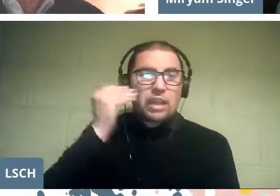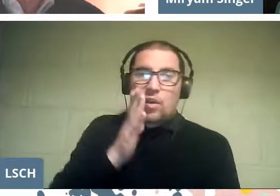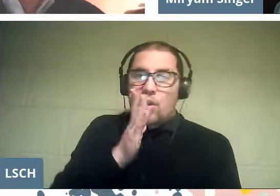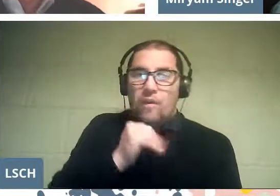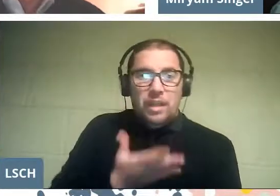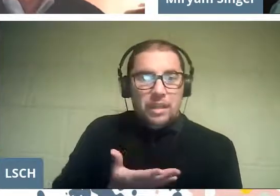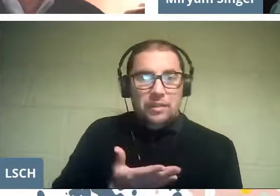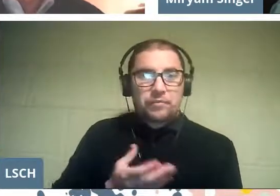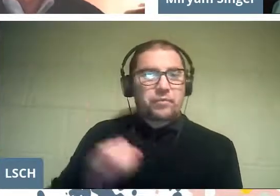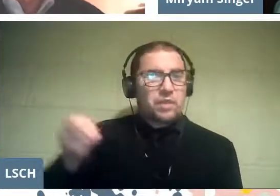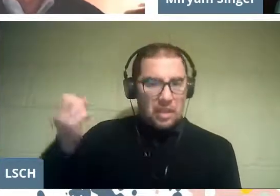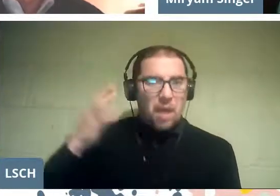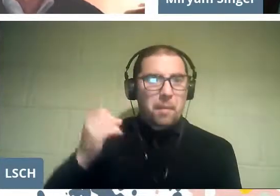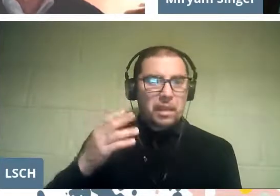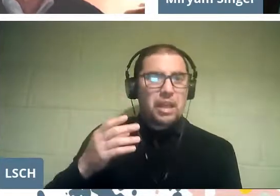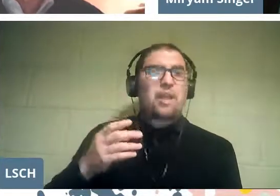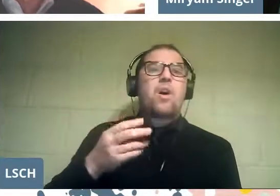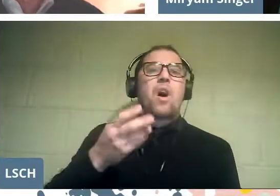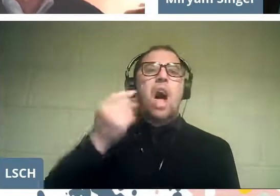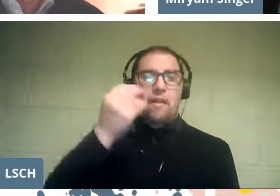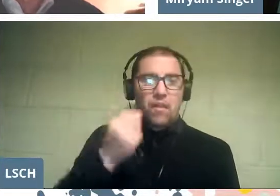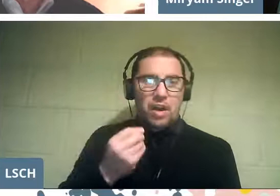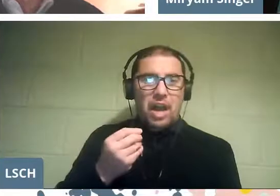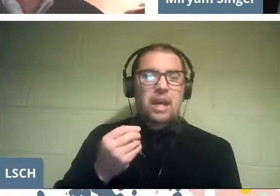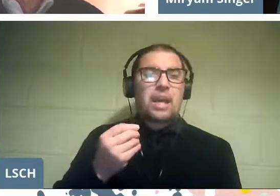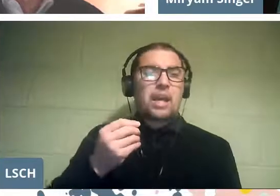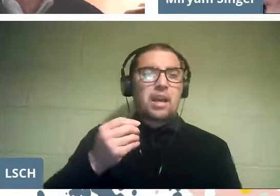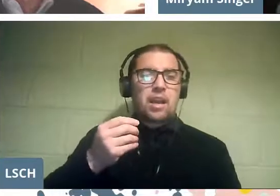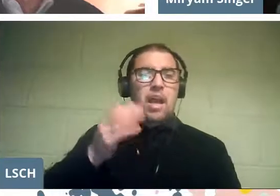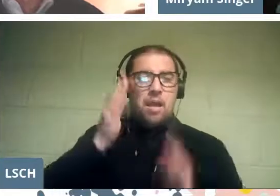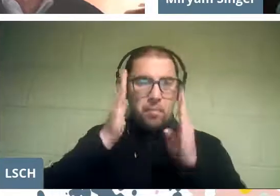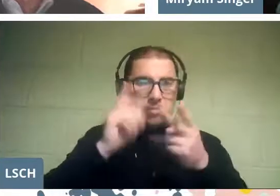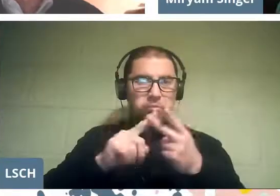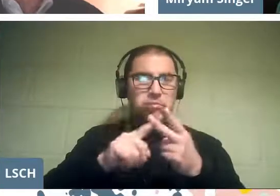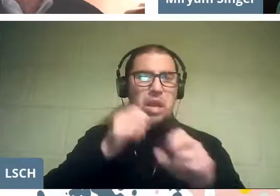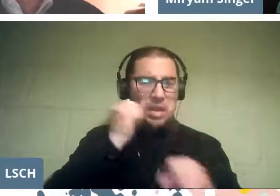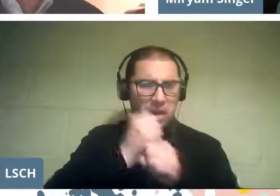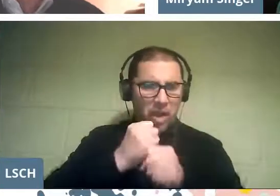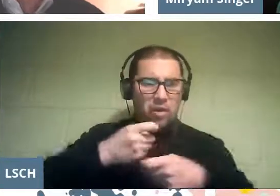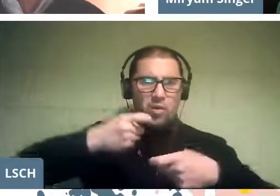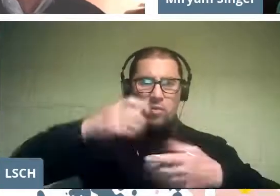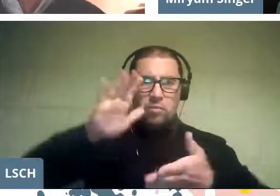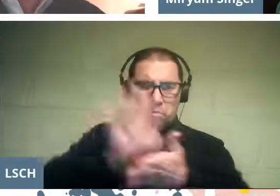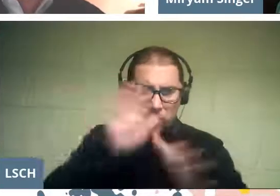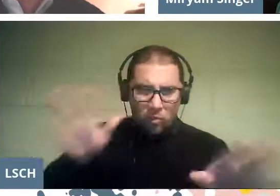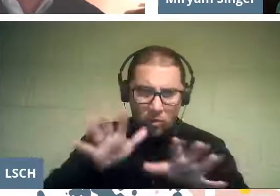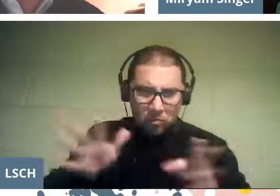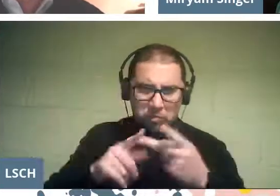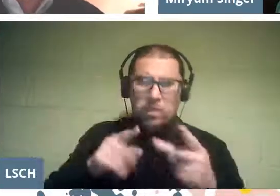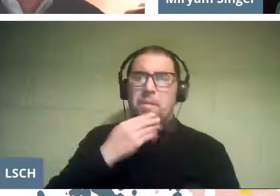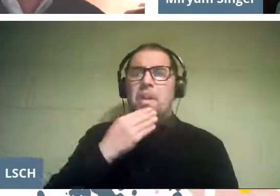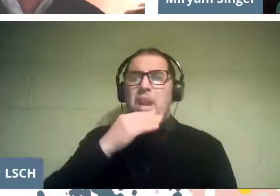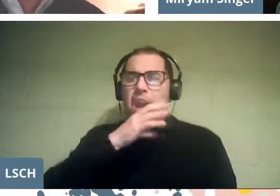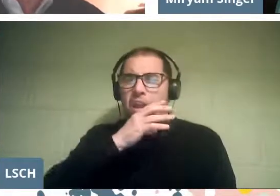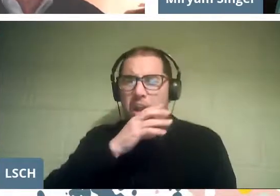they learned to value discipline, they learned constancy and tolerance to frustration.